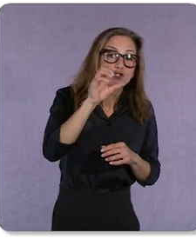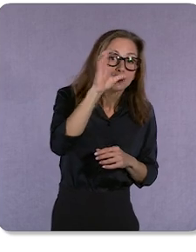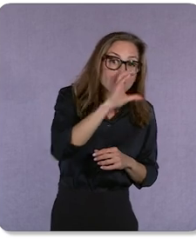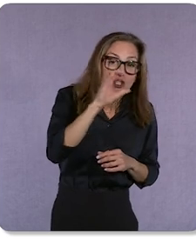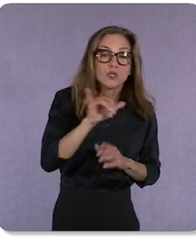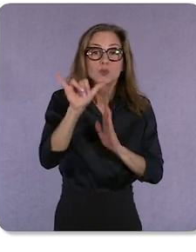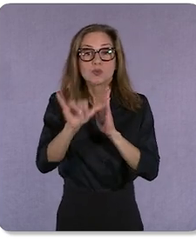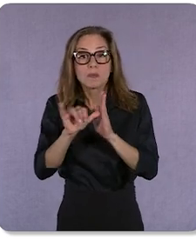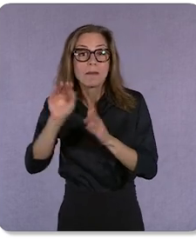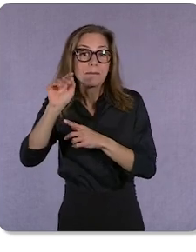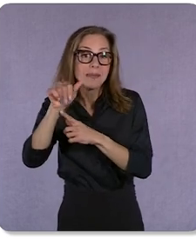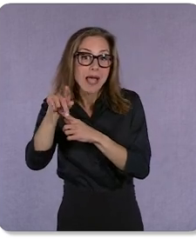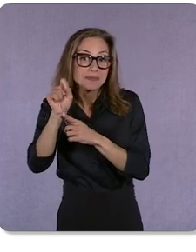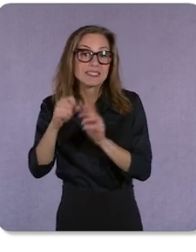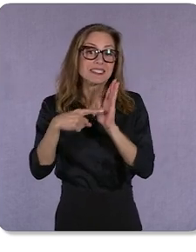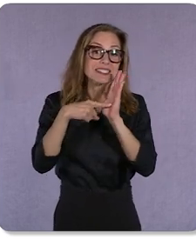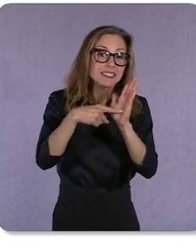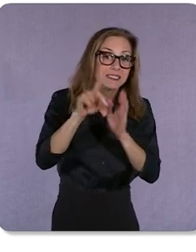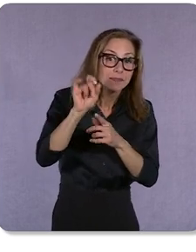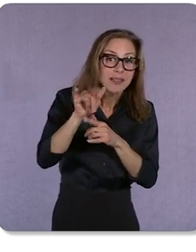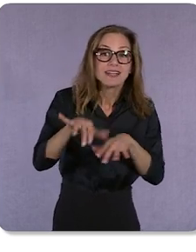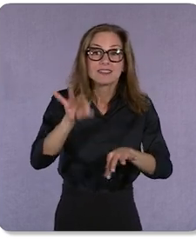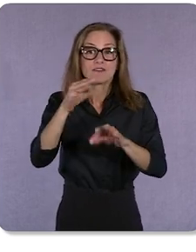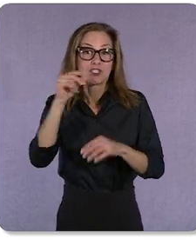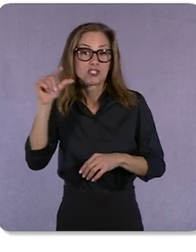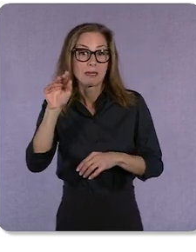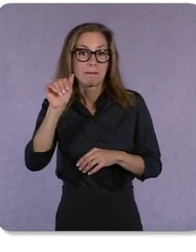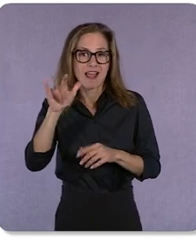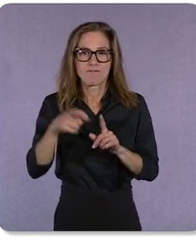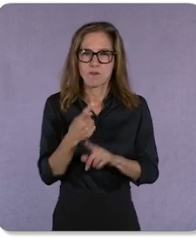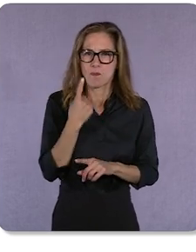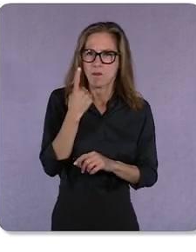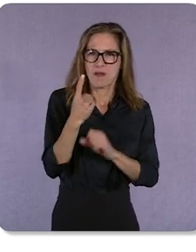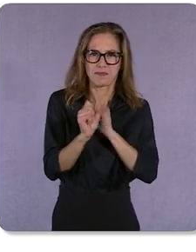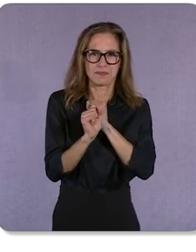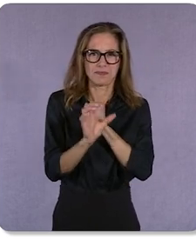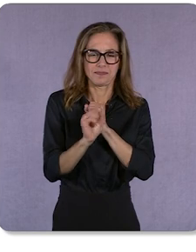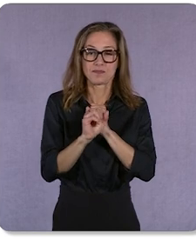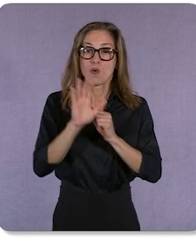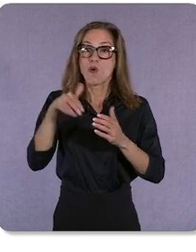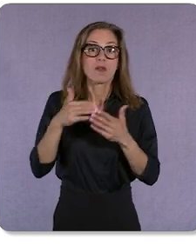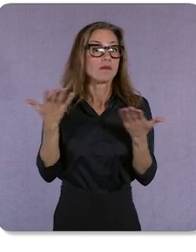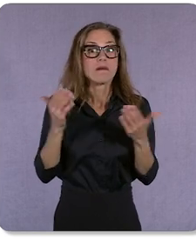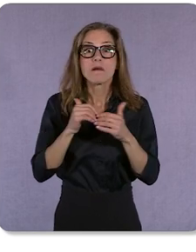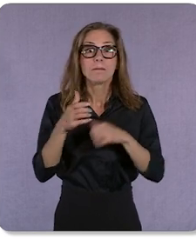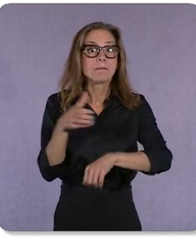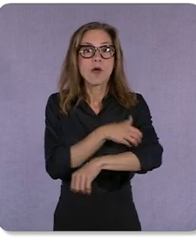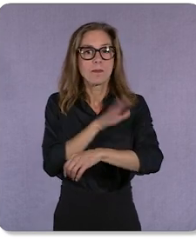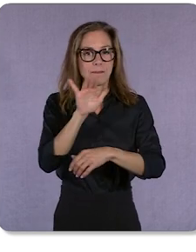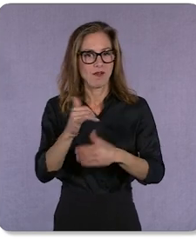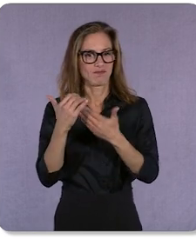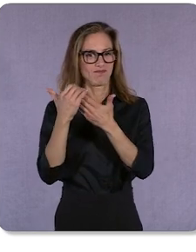Discover, Display and Gmail from a single campaign — all fully powered by automation.